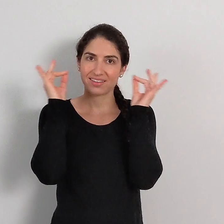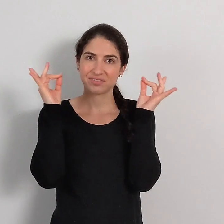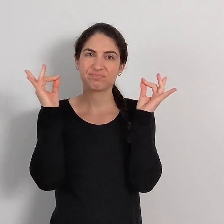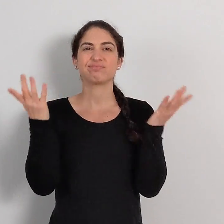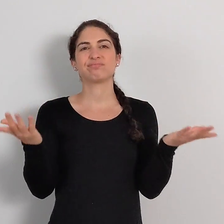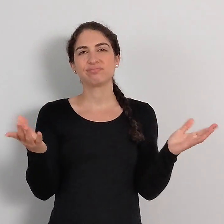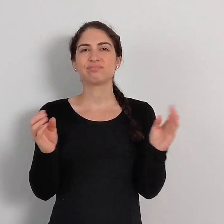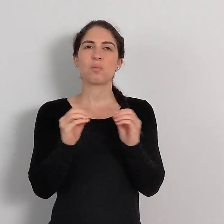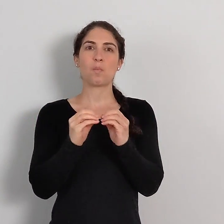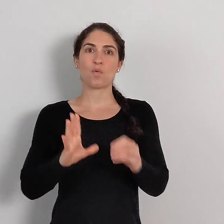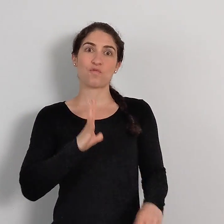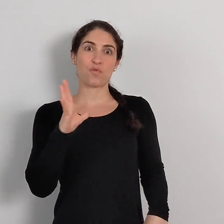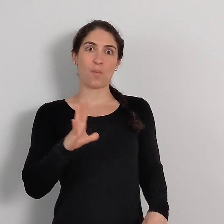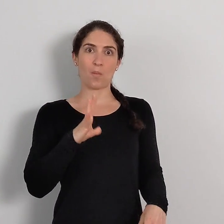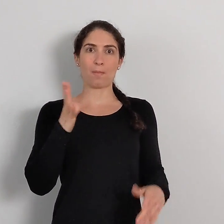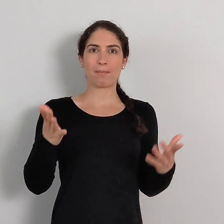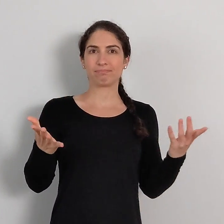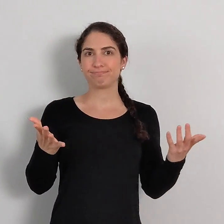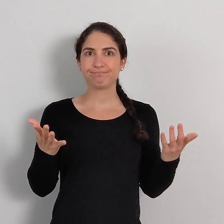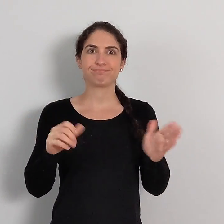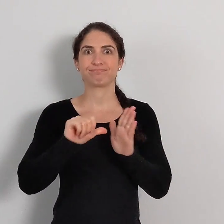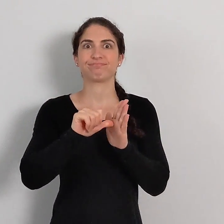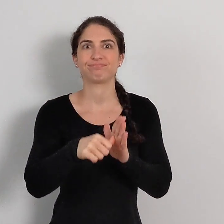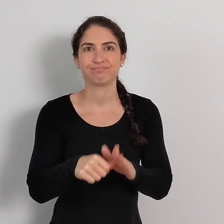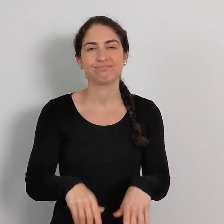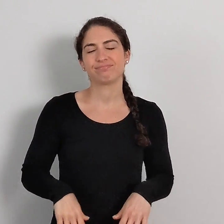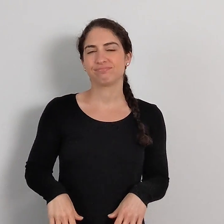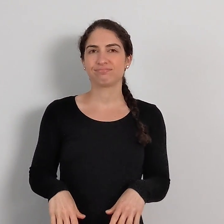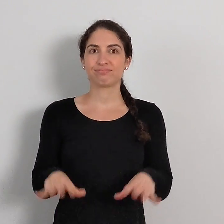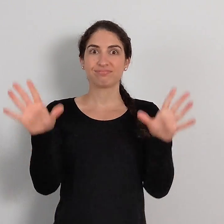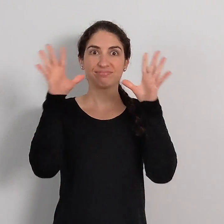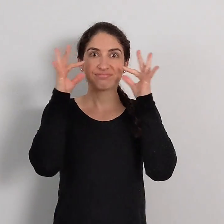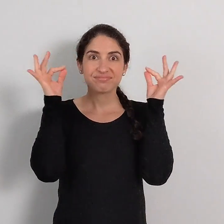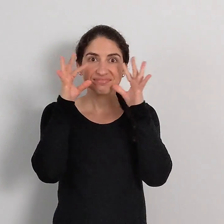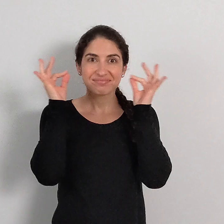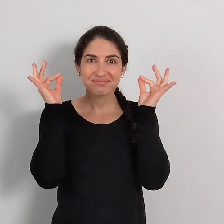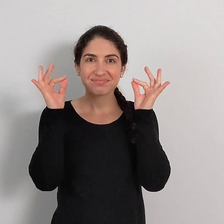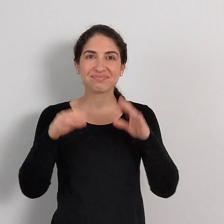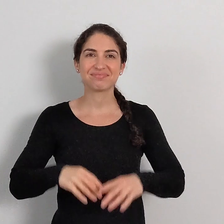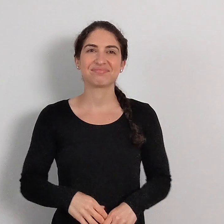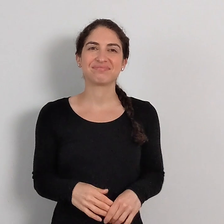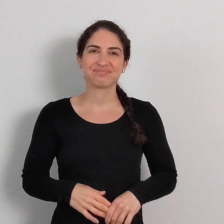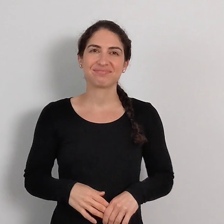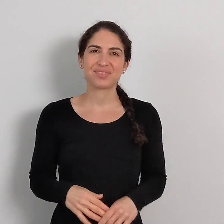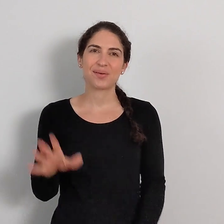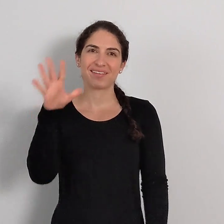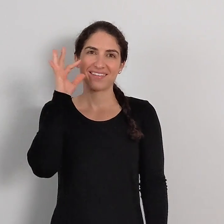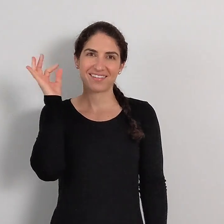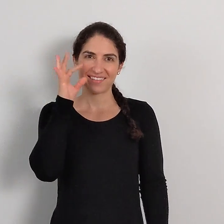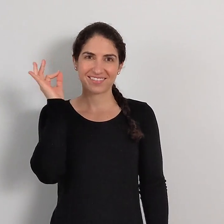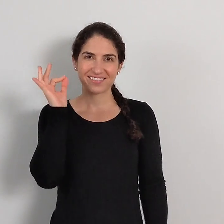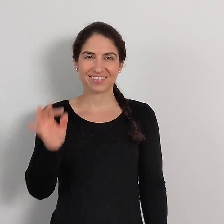A more formal sign, maybe. More emphasis. CAT. Or CAT